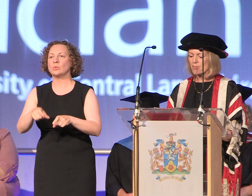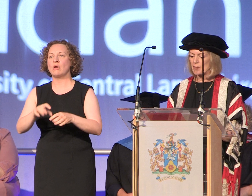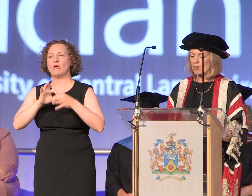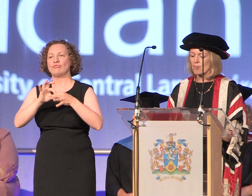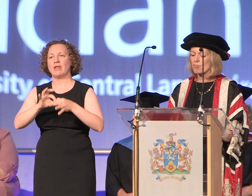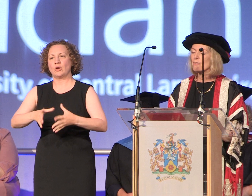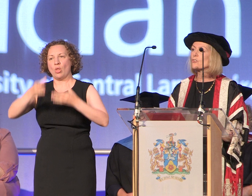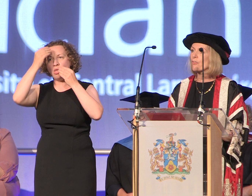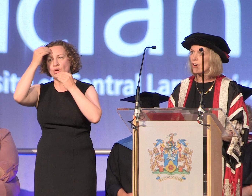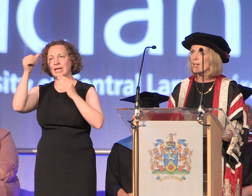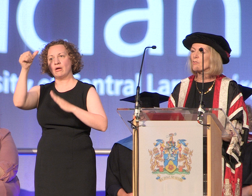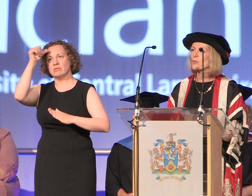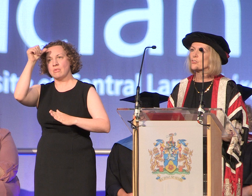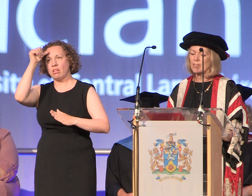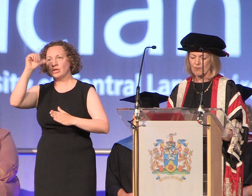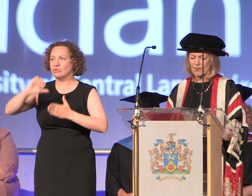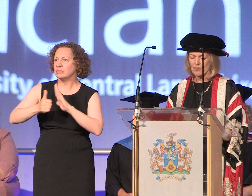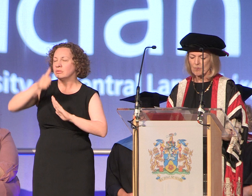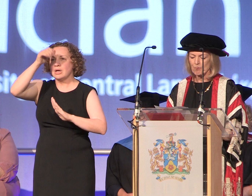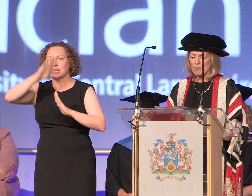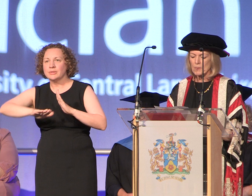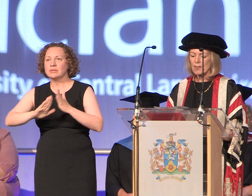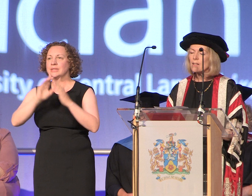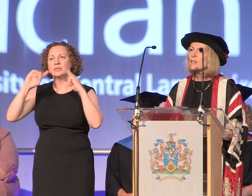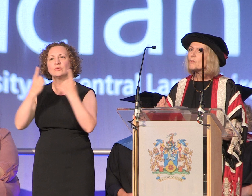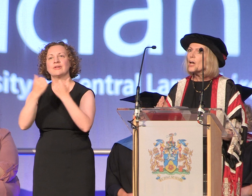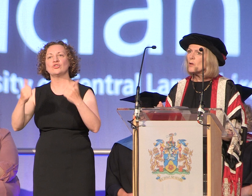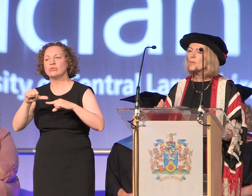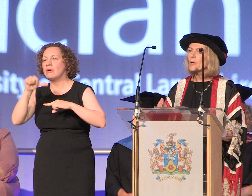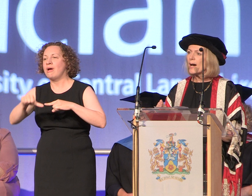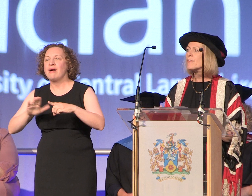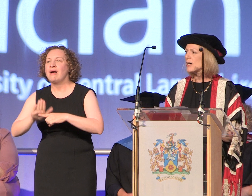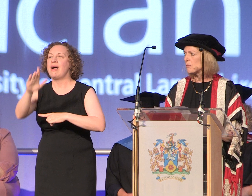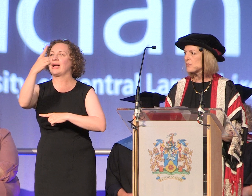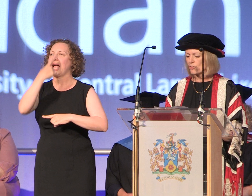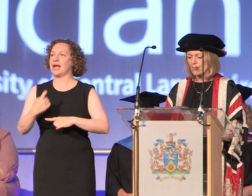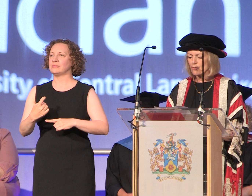experience to thrive once you leave us. So I hope that we have helped transform